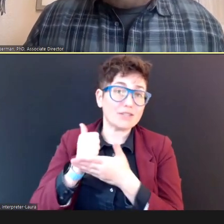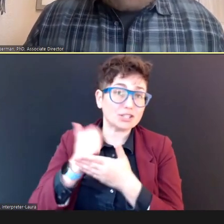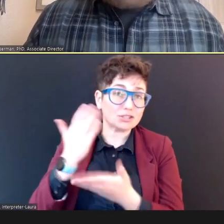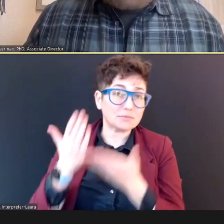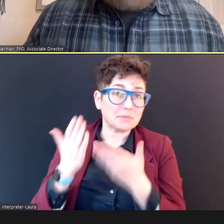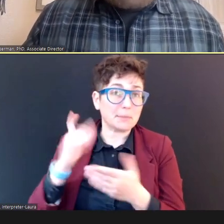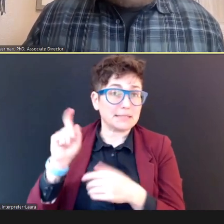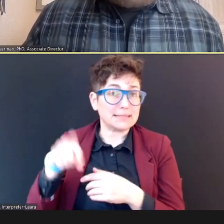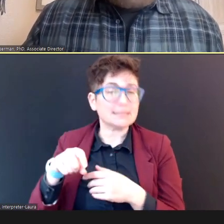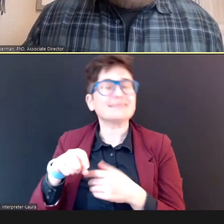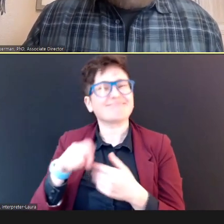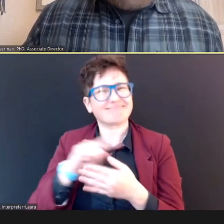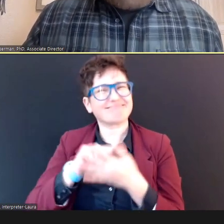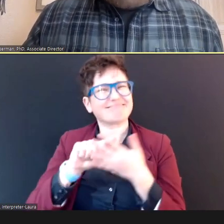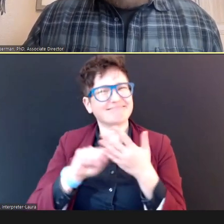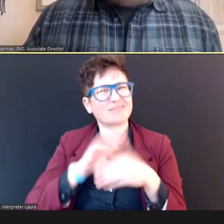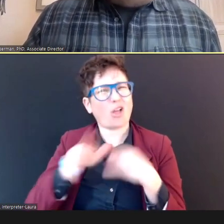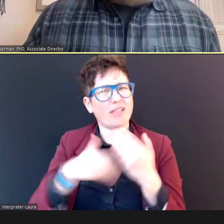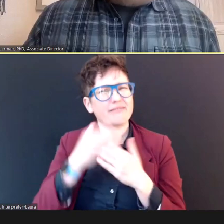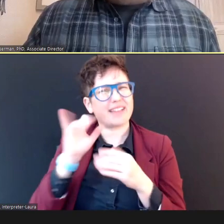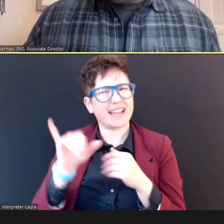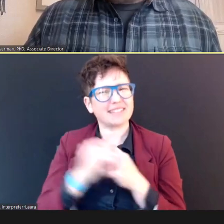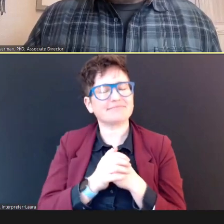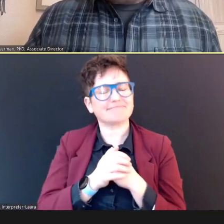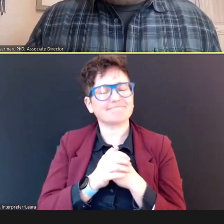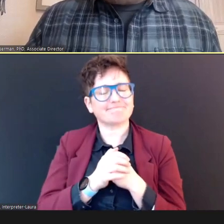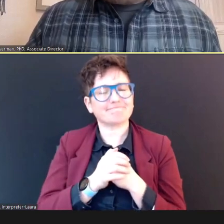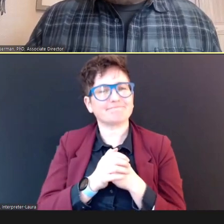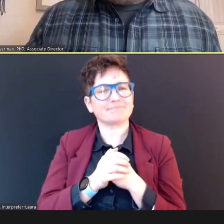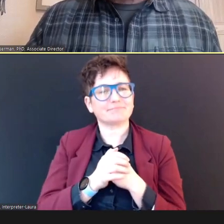you really don't need -- and shouldn't -- go into the weeds